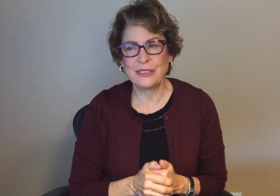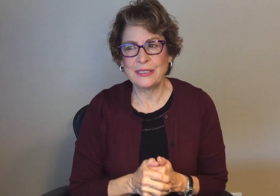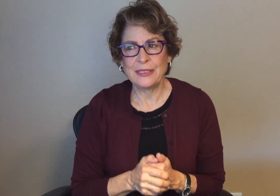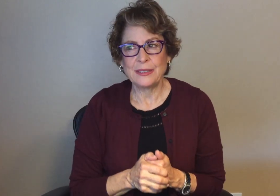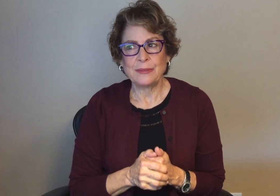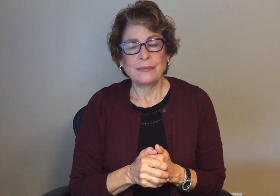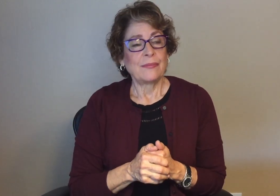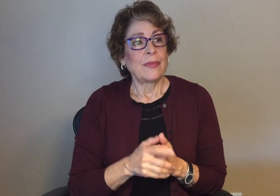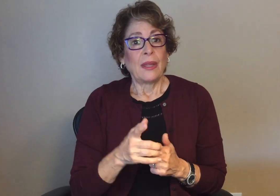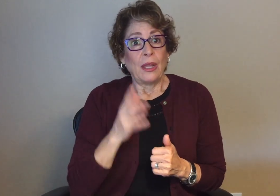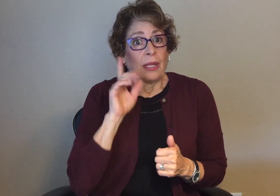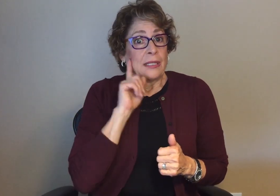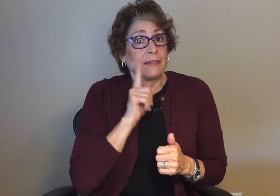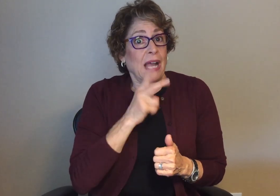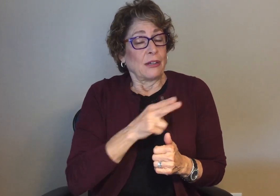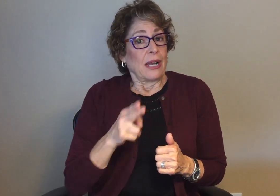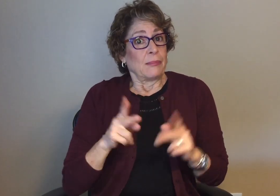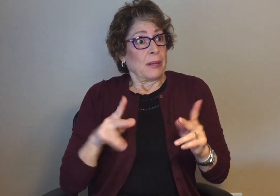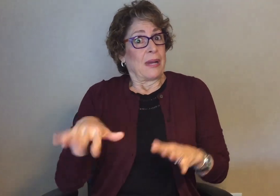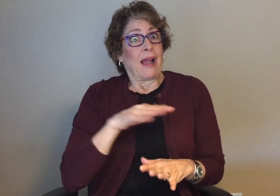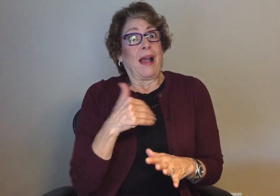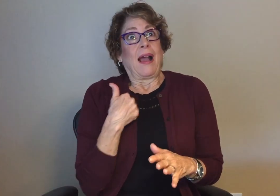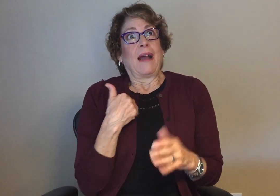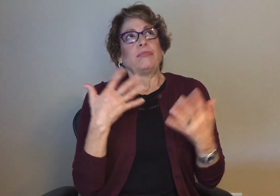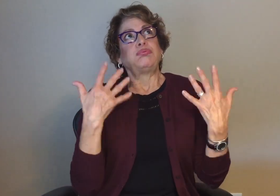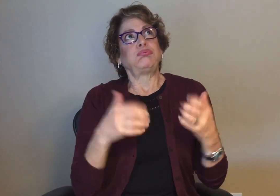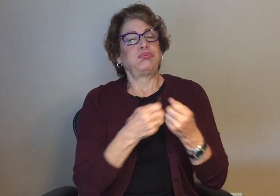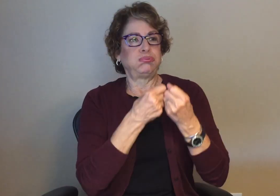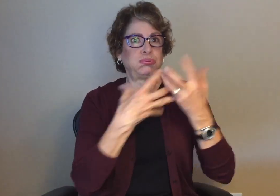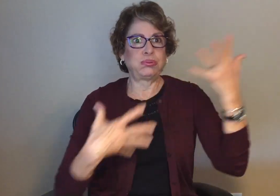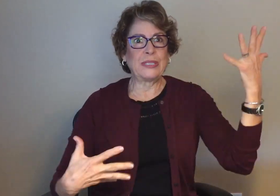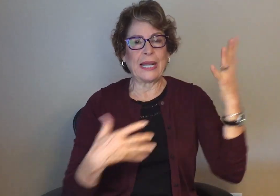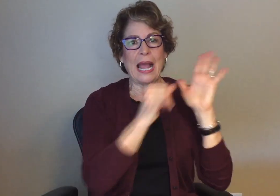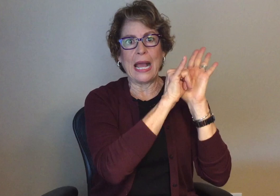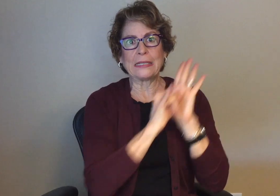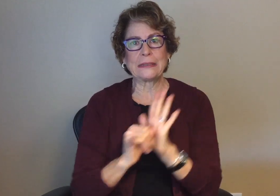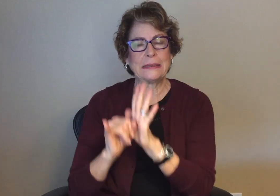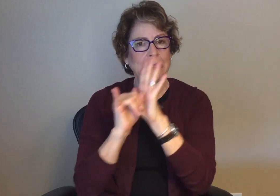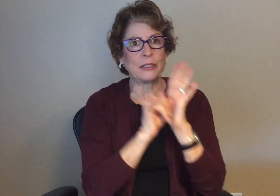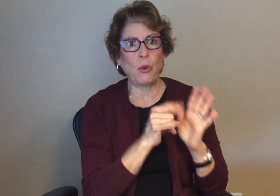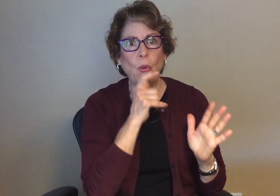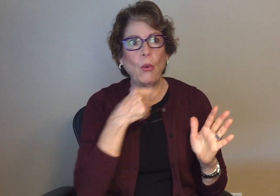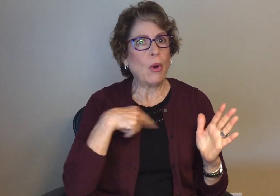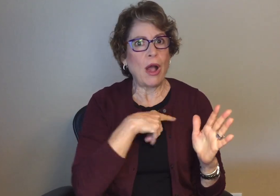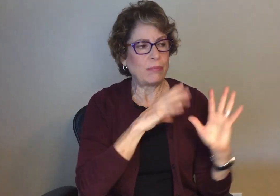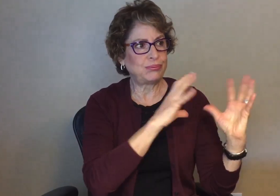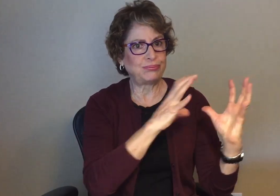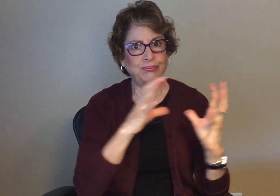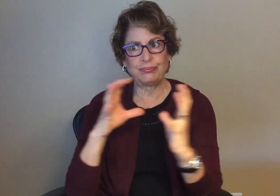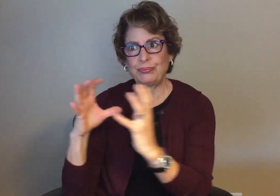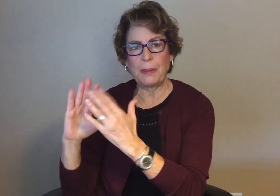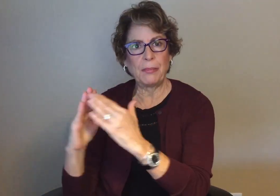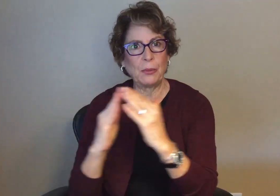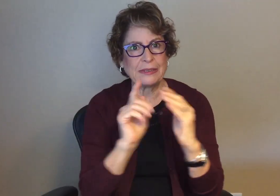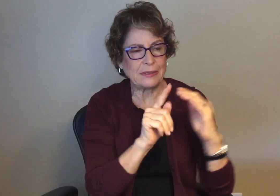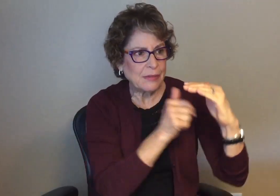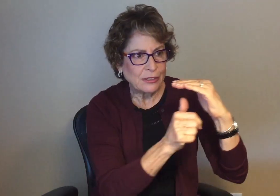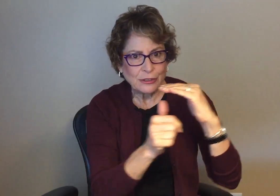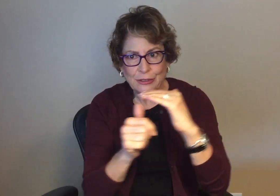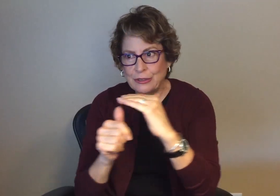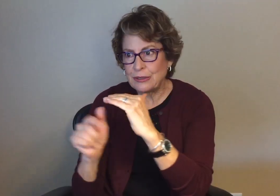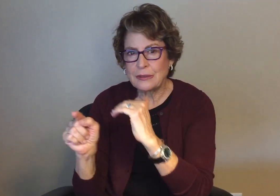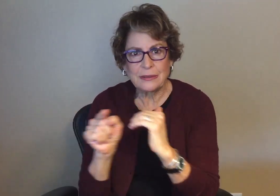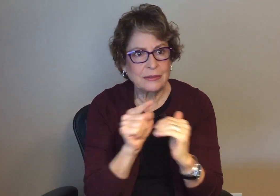In addition, it is important to recognize that deaf and hard of hearing people have multiple identities.